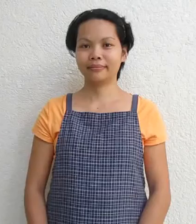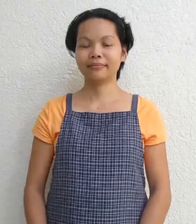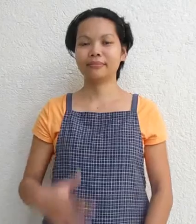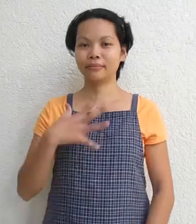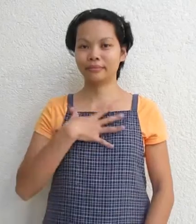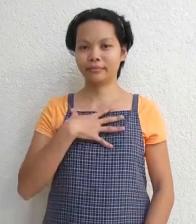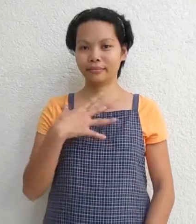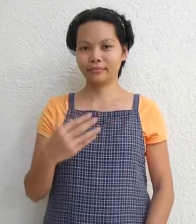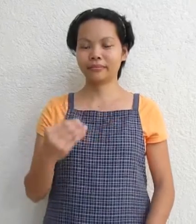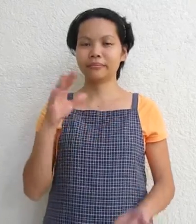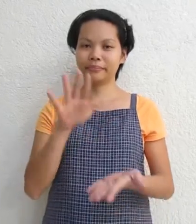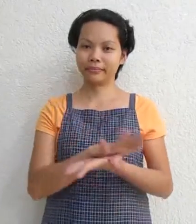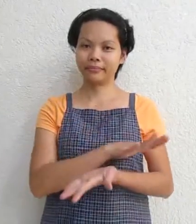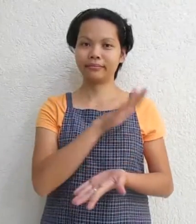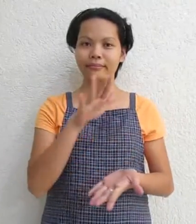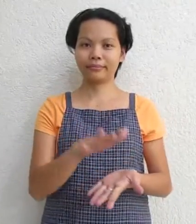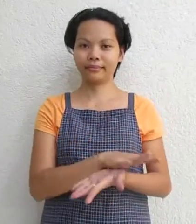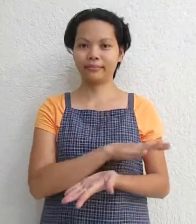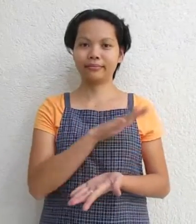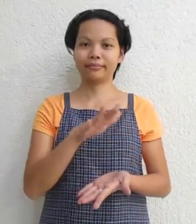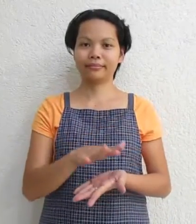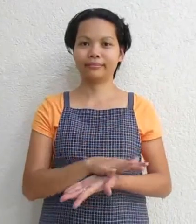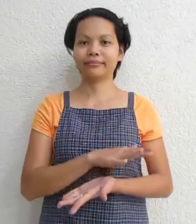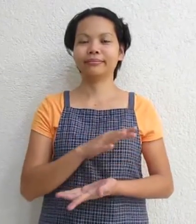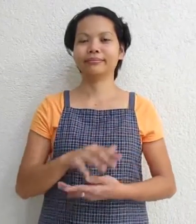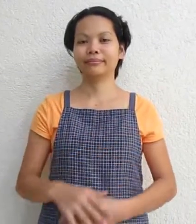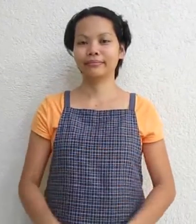BOND PAPER